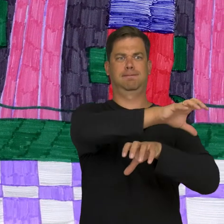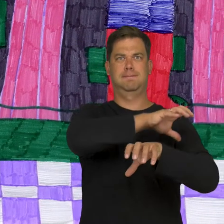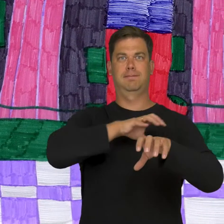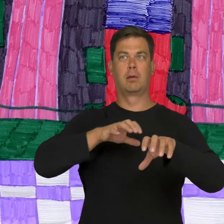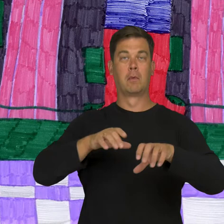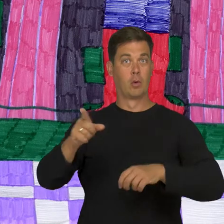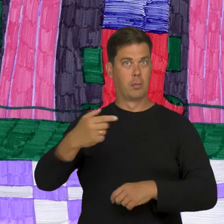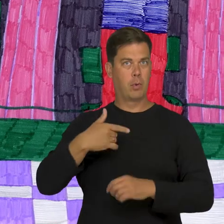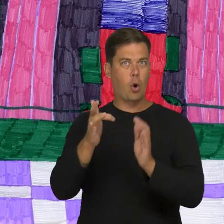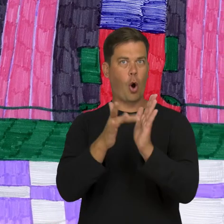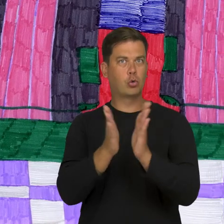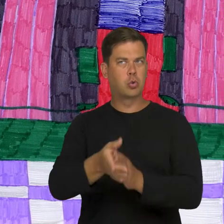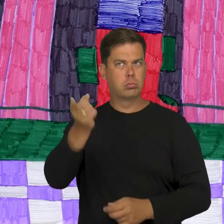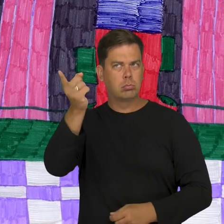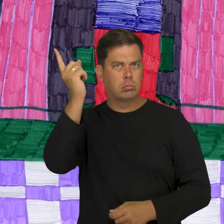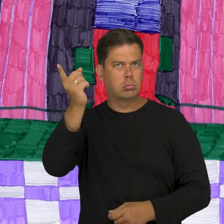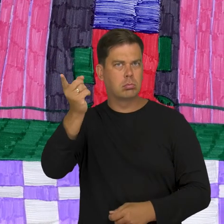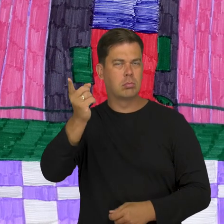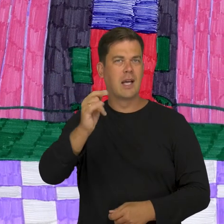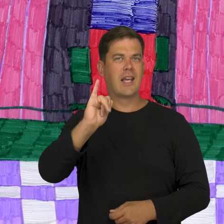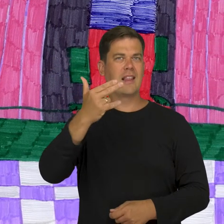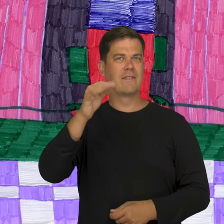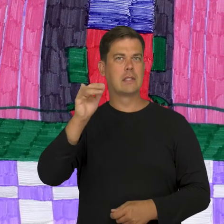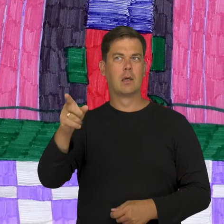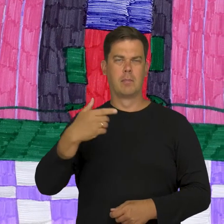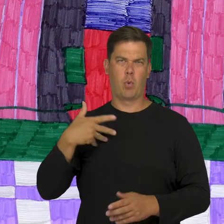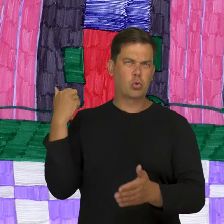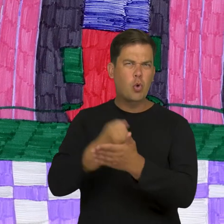He was condemned by the church during the inquisition, called a heretic and tortured.